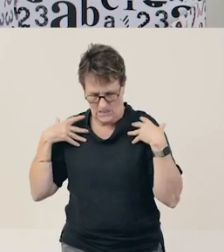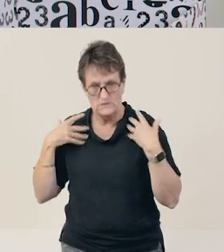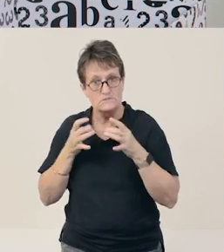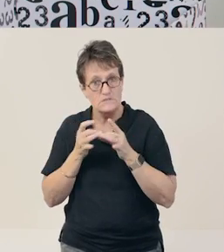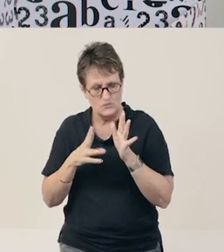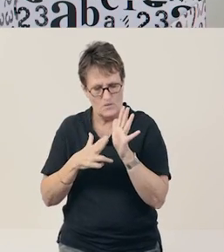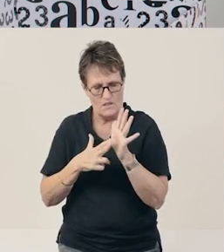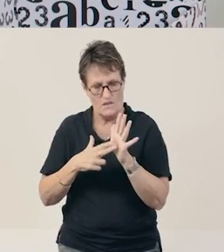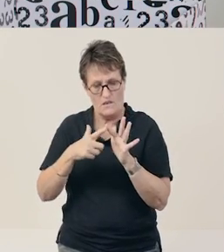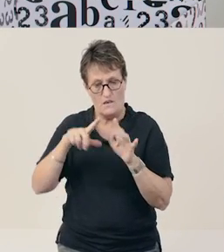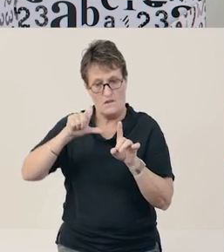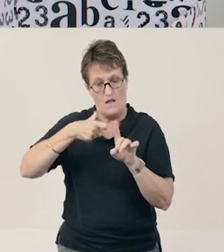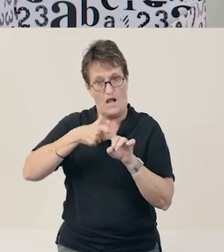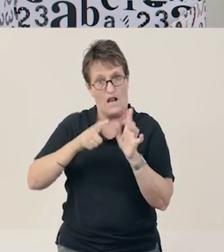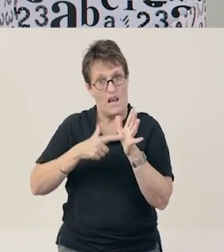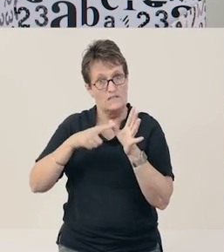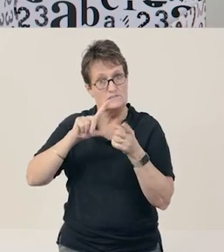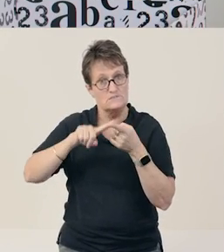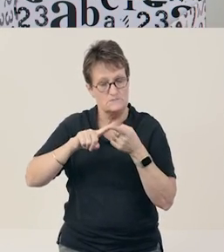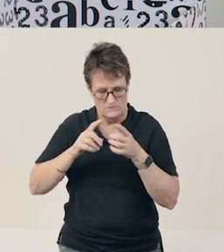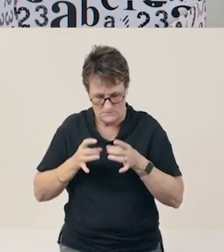Necklace starts with the ‘nnn’ sound.